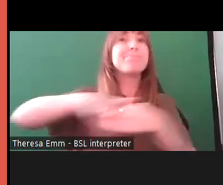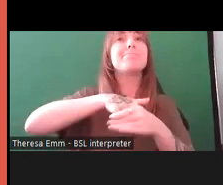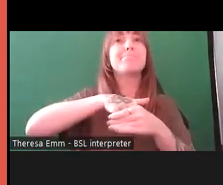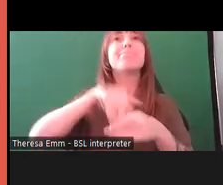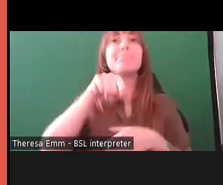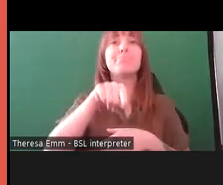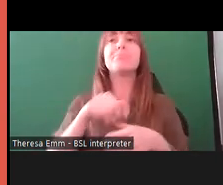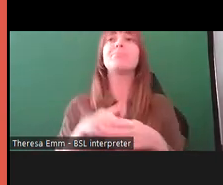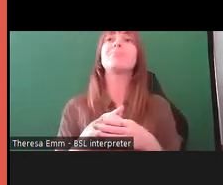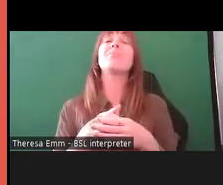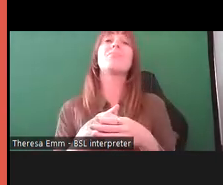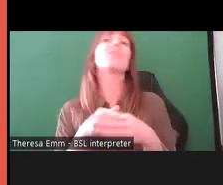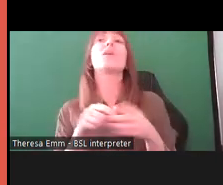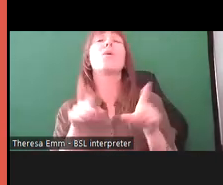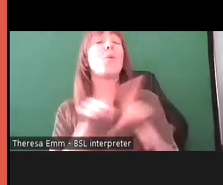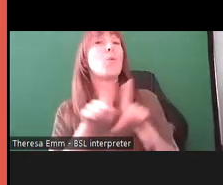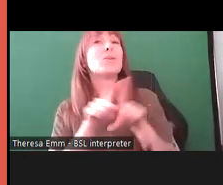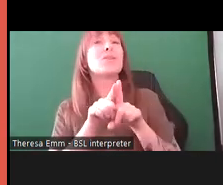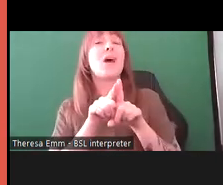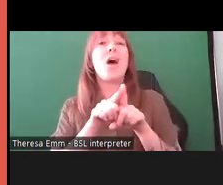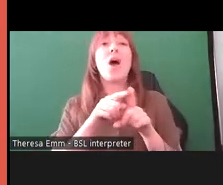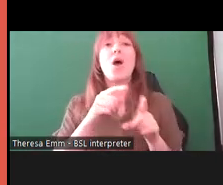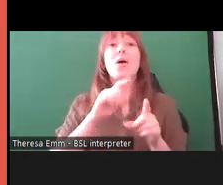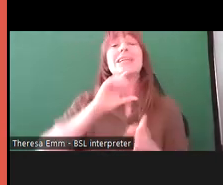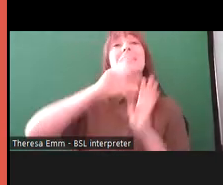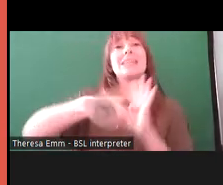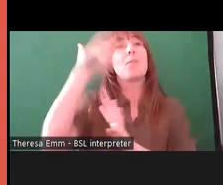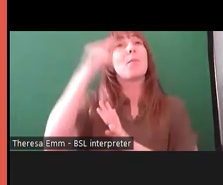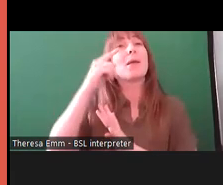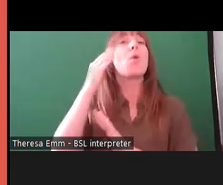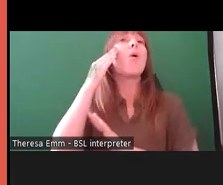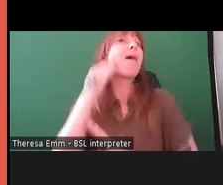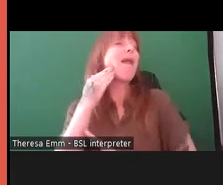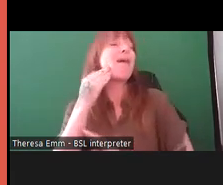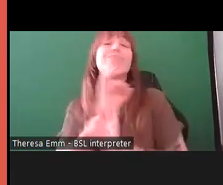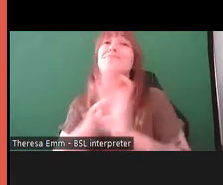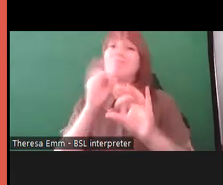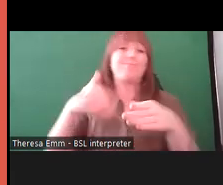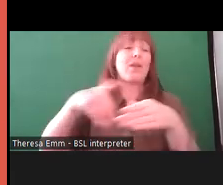were no disabled people of colour on that steering group as well. So, we decided to actively try to